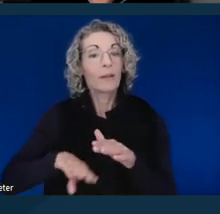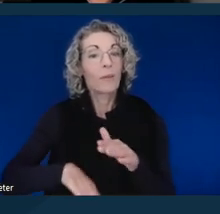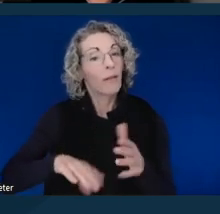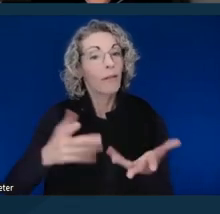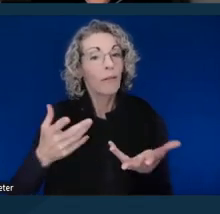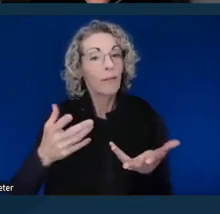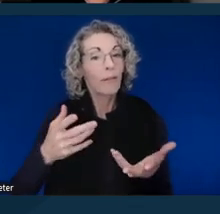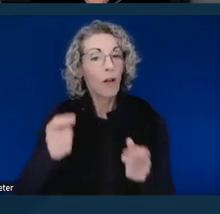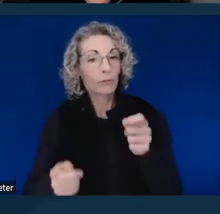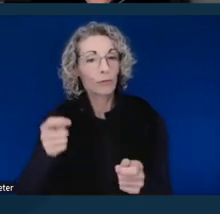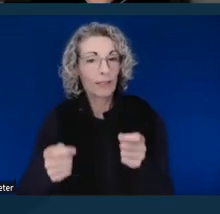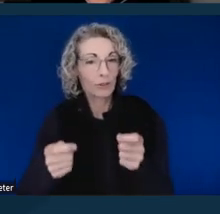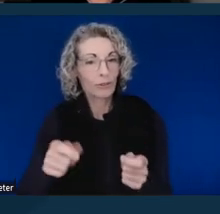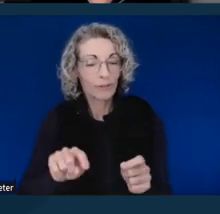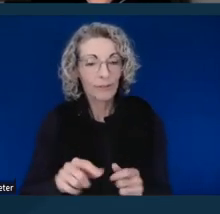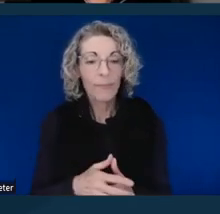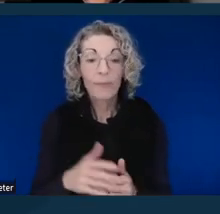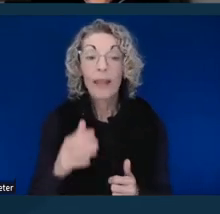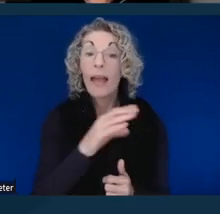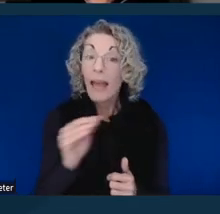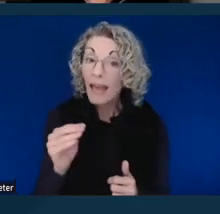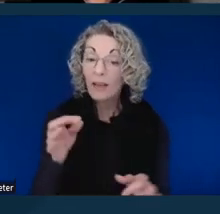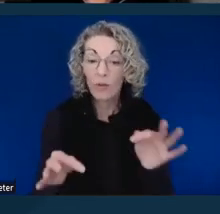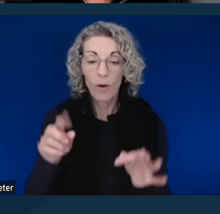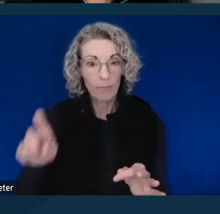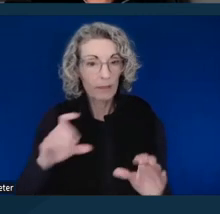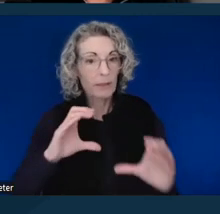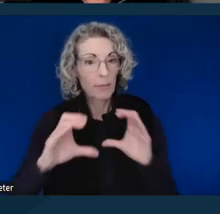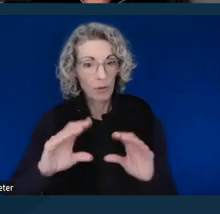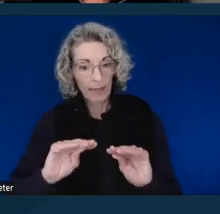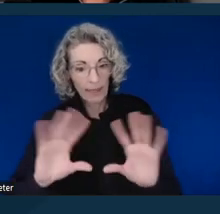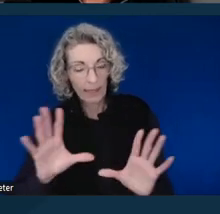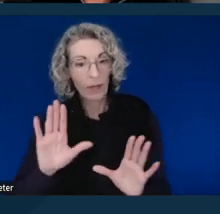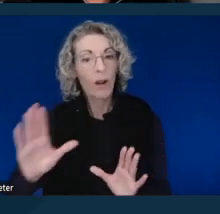And then also the court must communicate the reasons for the denial to you in writing,